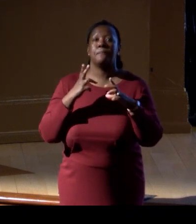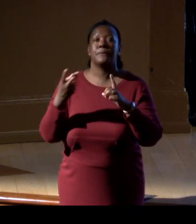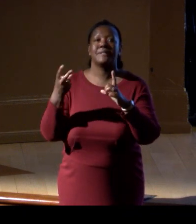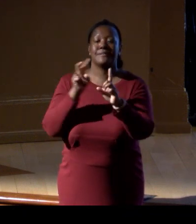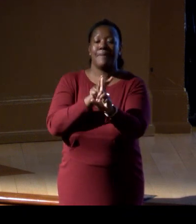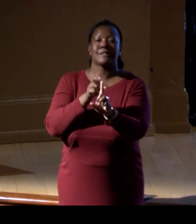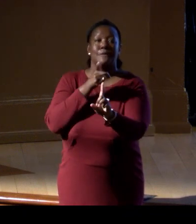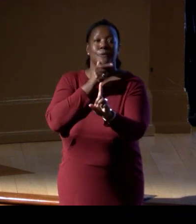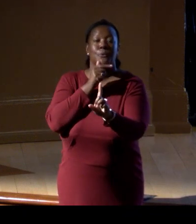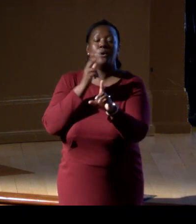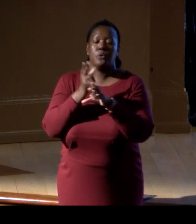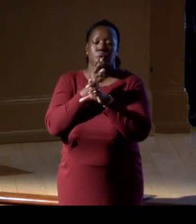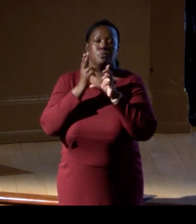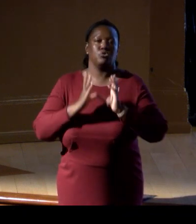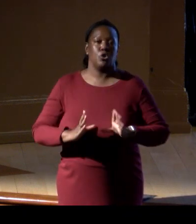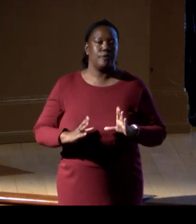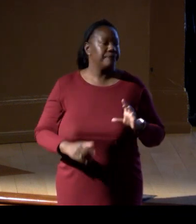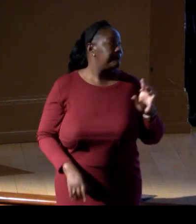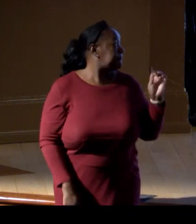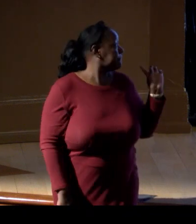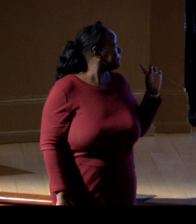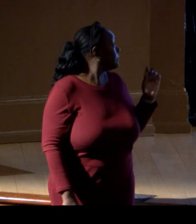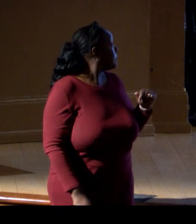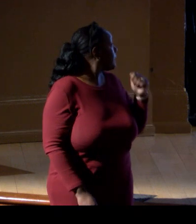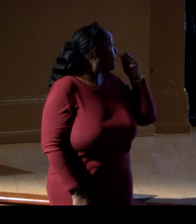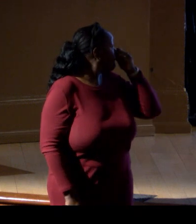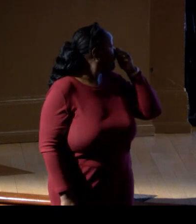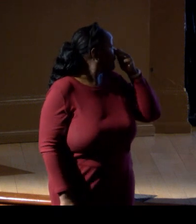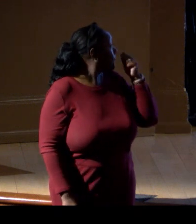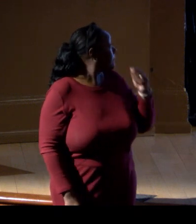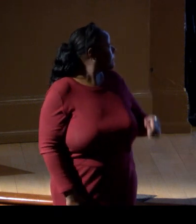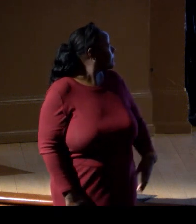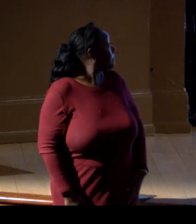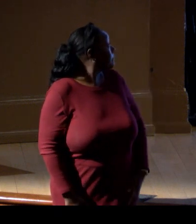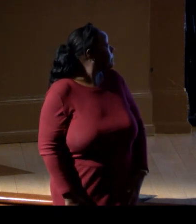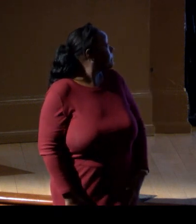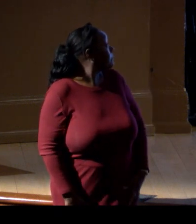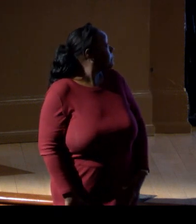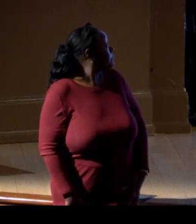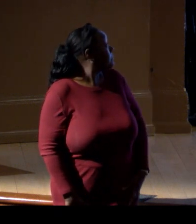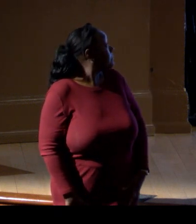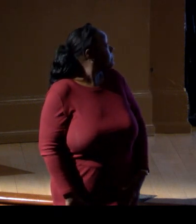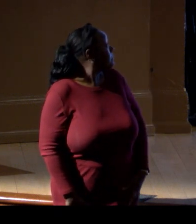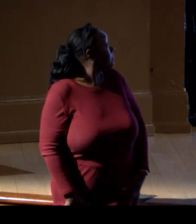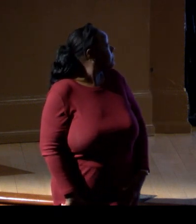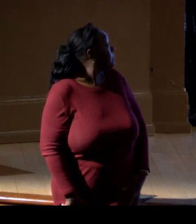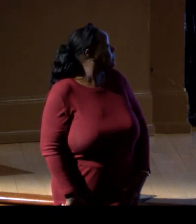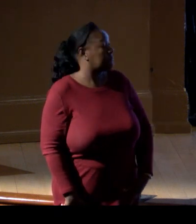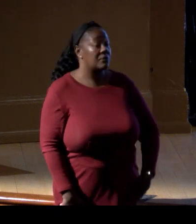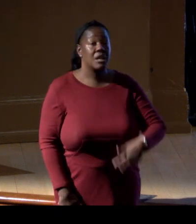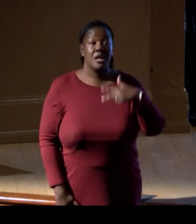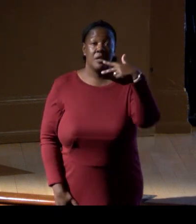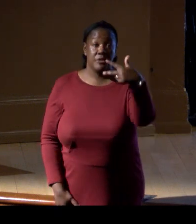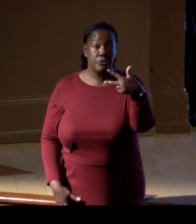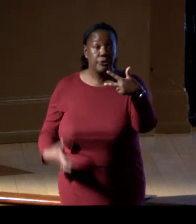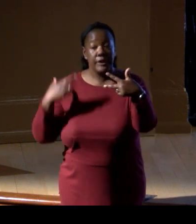So I'm going to start by quoting the three main reasons for eDNA